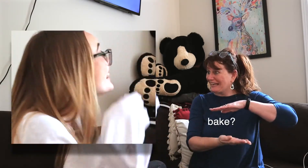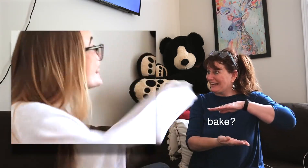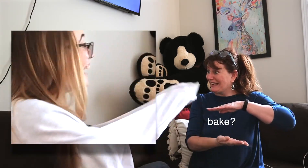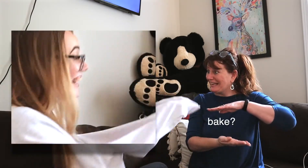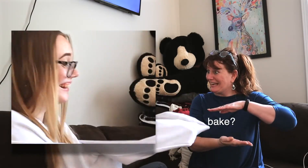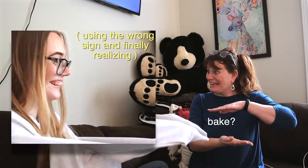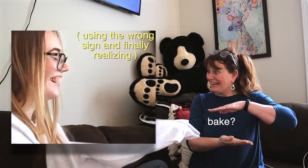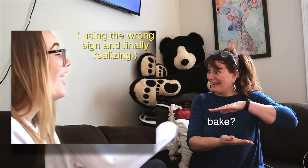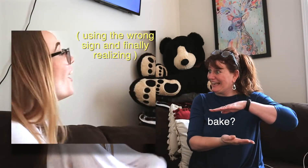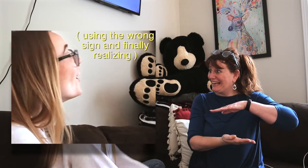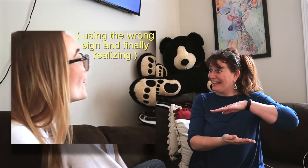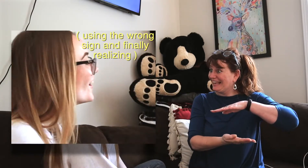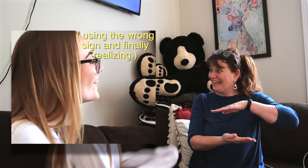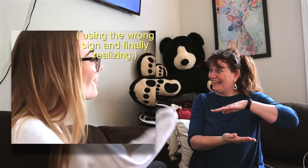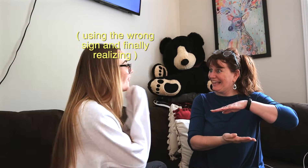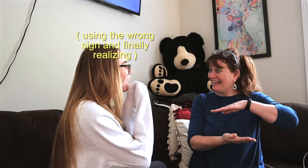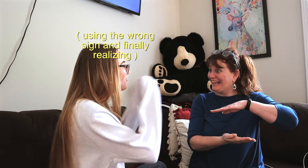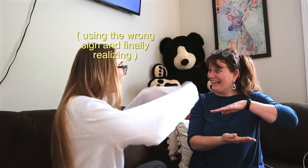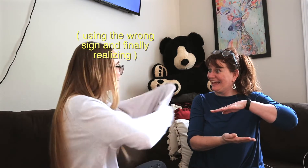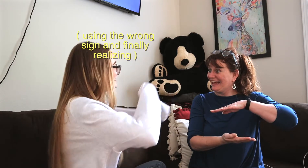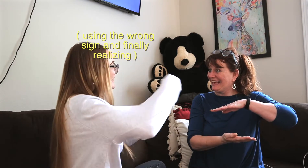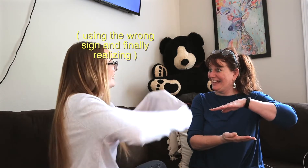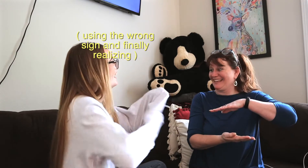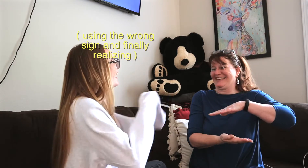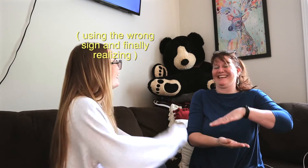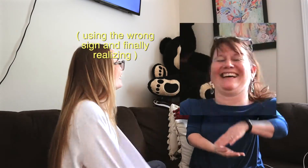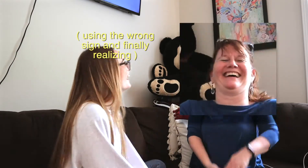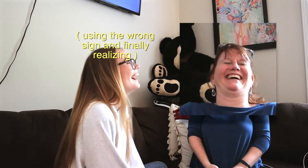yeah!!! *laughing* oh.... wrong sign! :)